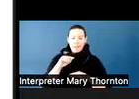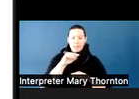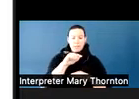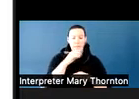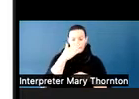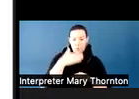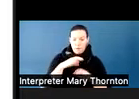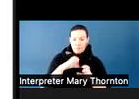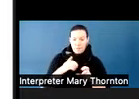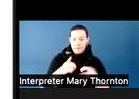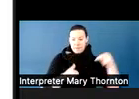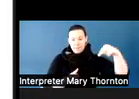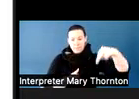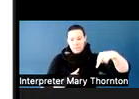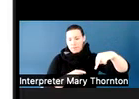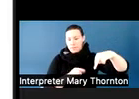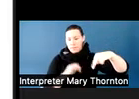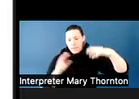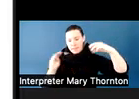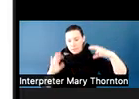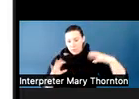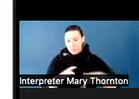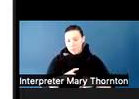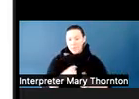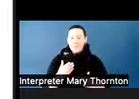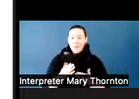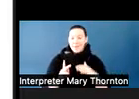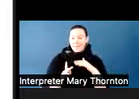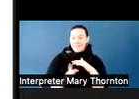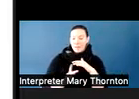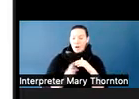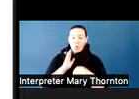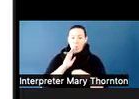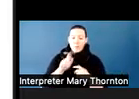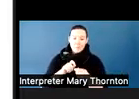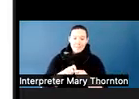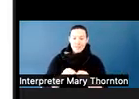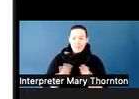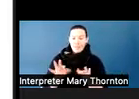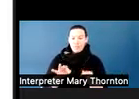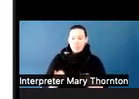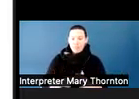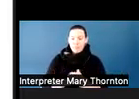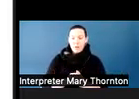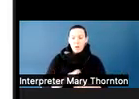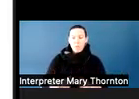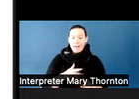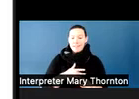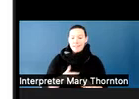Maybe in kindergarten, that gets specifically addressed. But typically, on the first day of a college class,